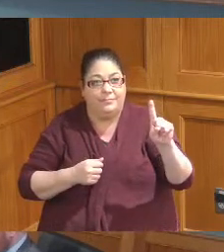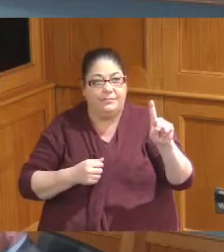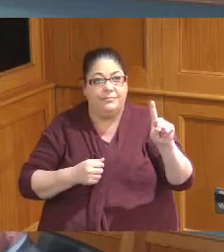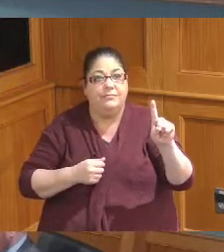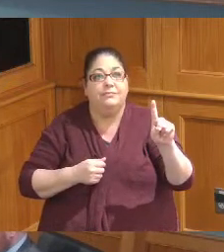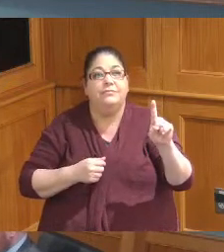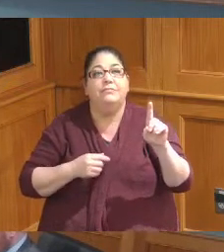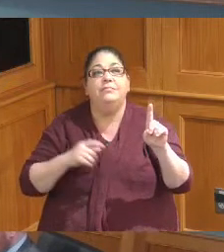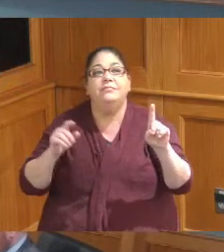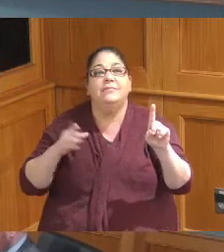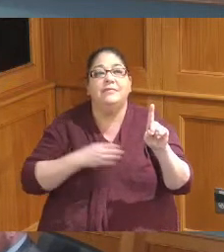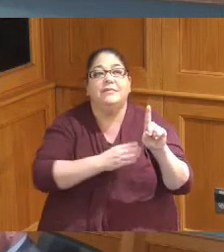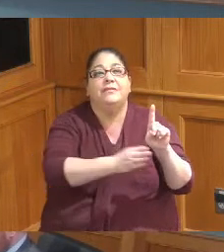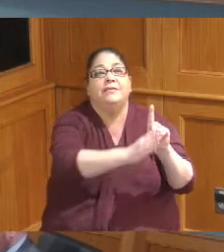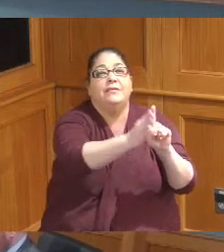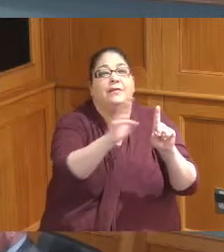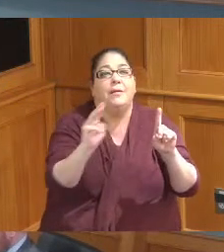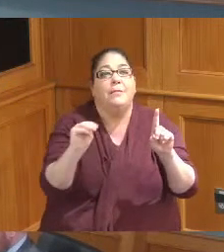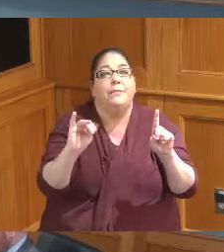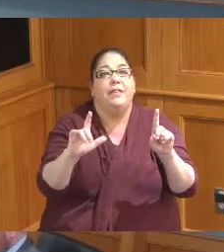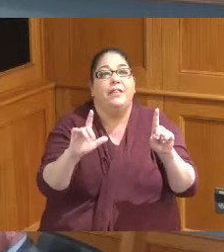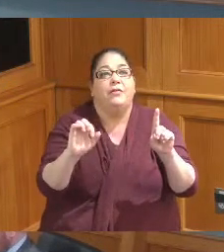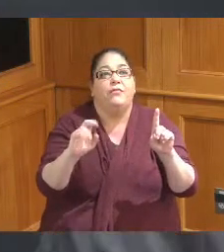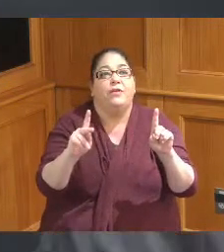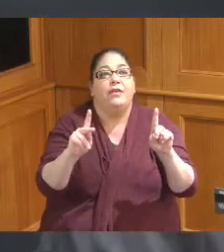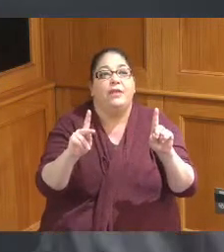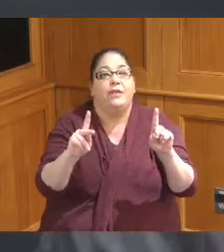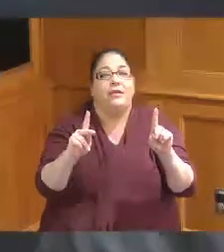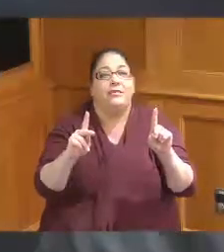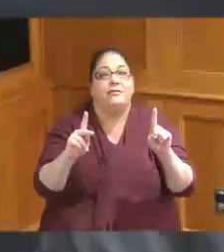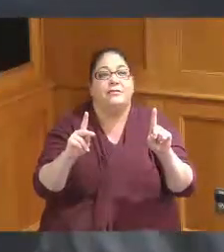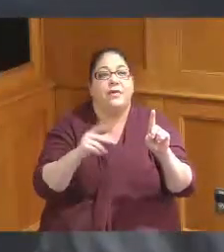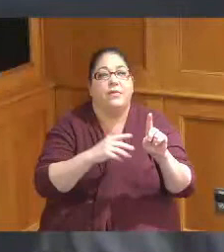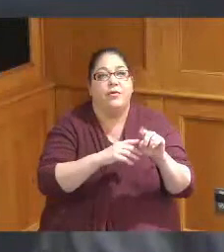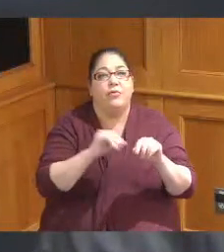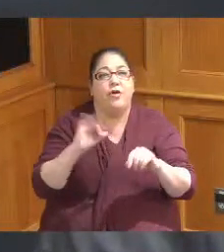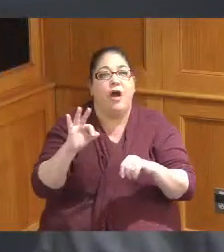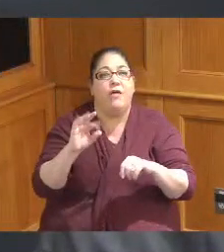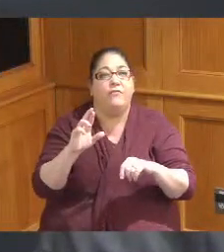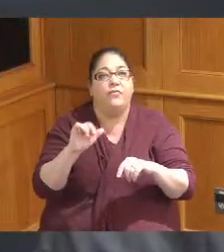Creek and up through the county and so they're off-road so this one's a little different these